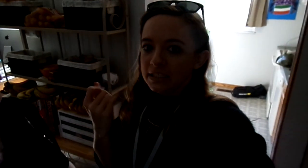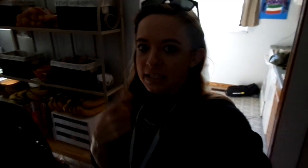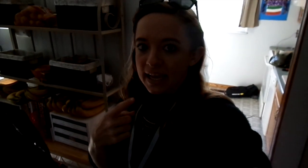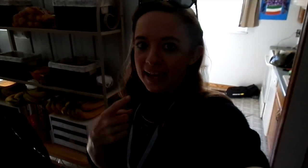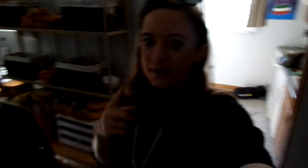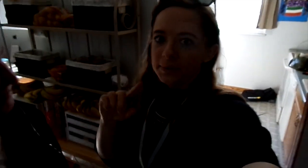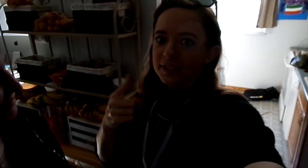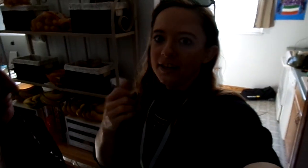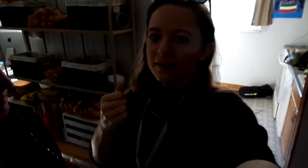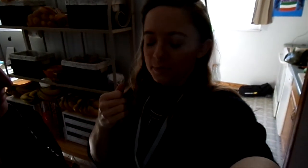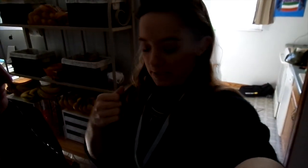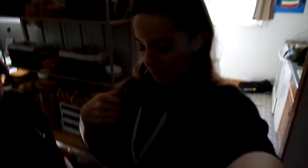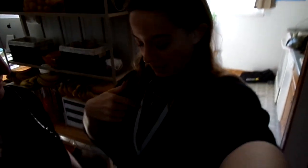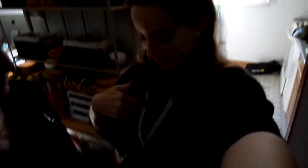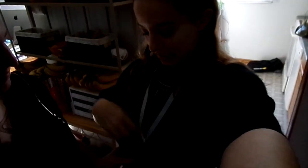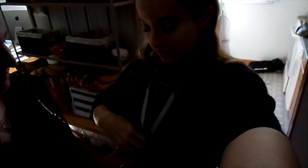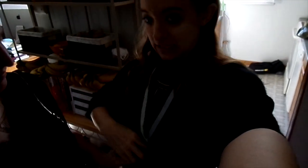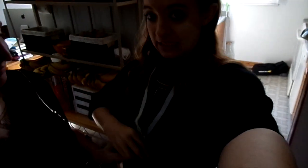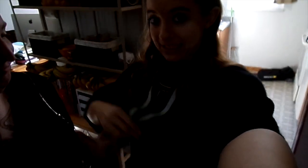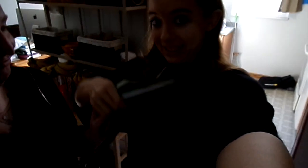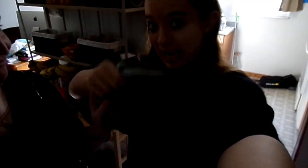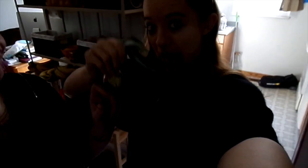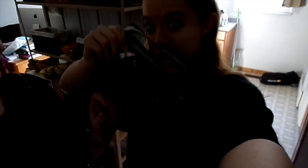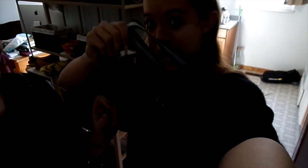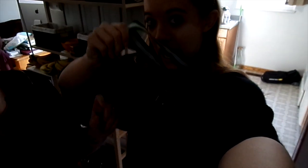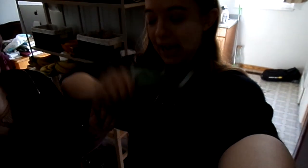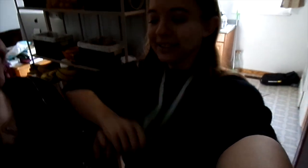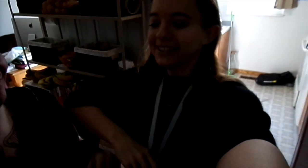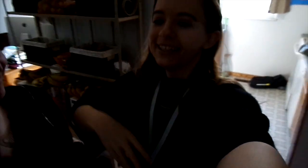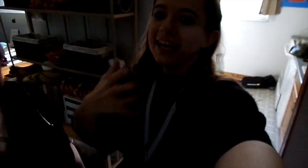So today we started with this.... ahhhh